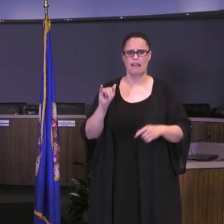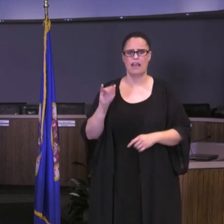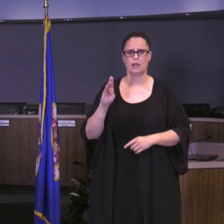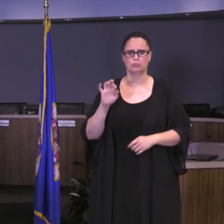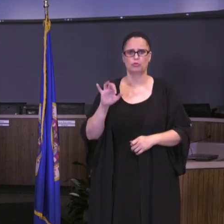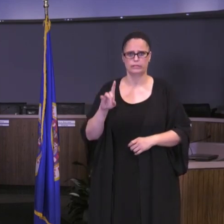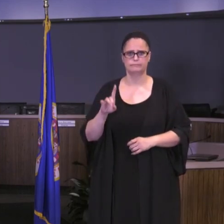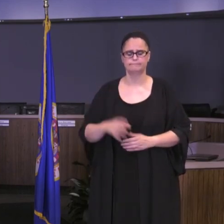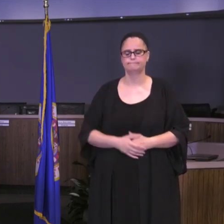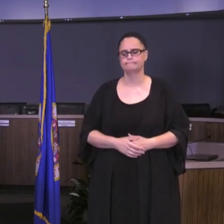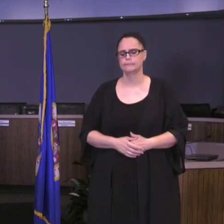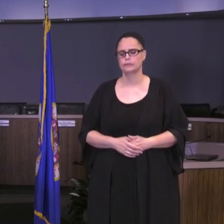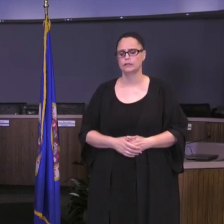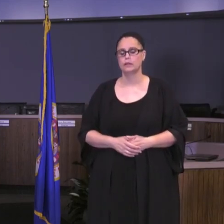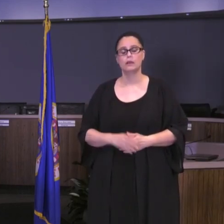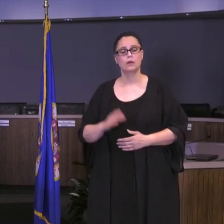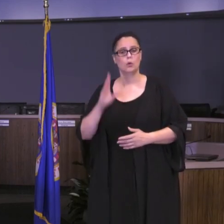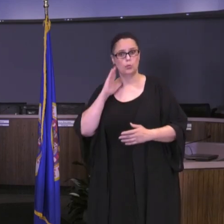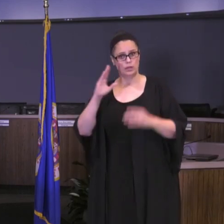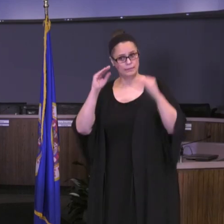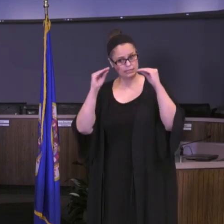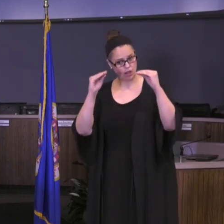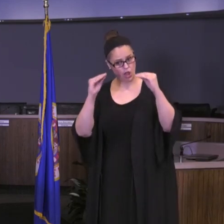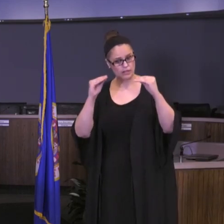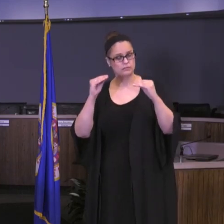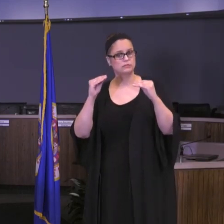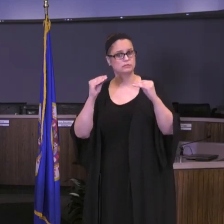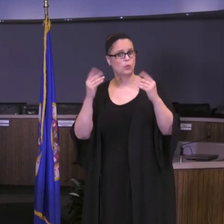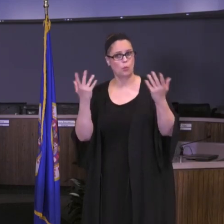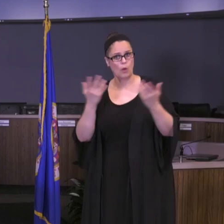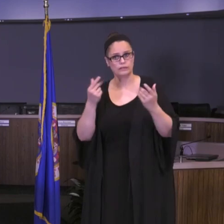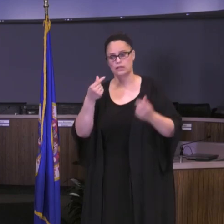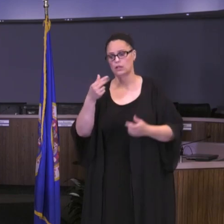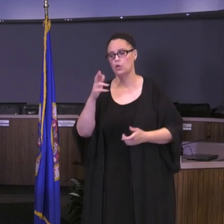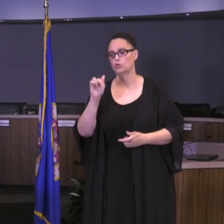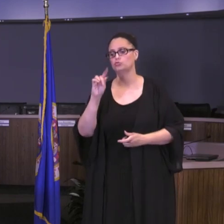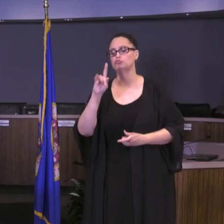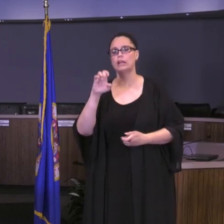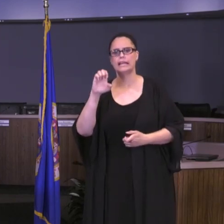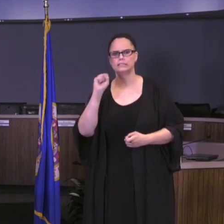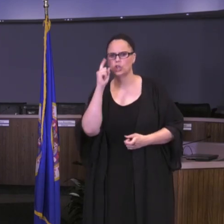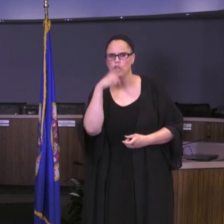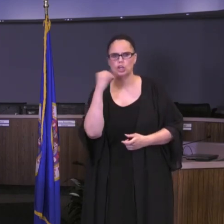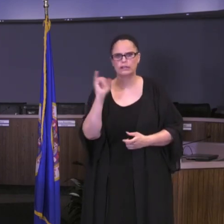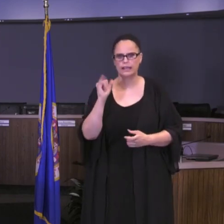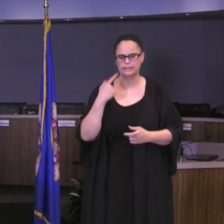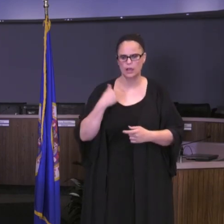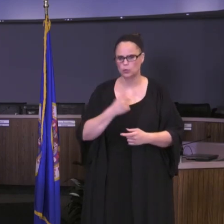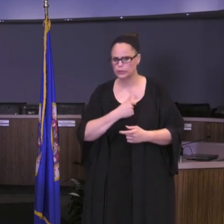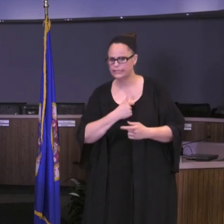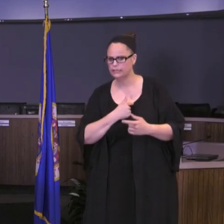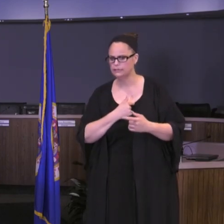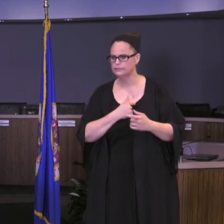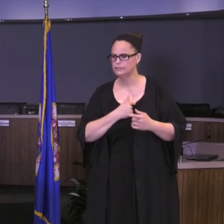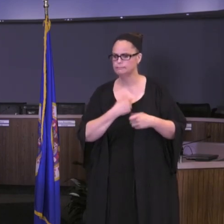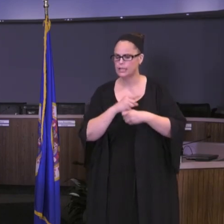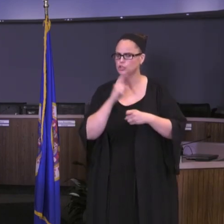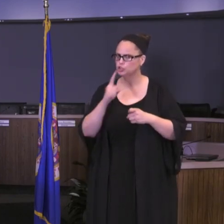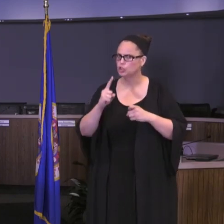Students will also be taught what the grading expectations are for each course, and we need to make sure that we're taking great care of having clear communication about what